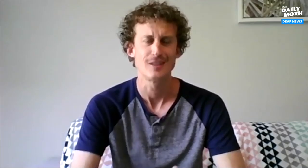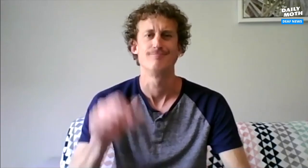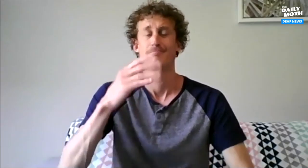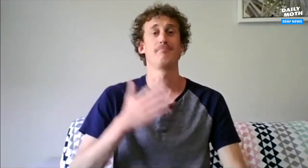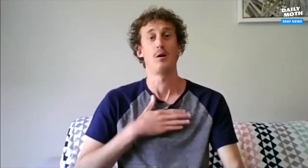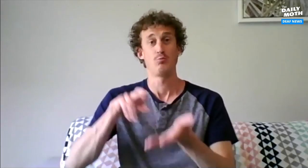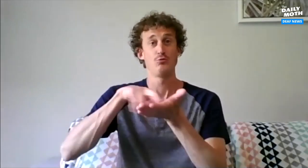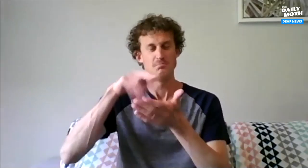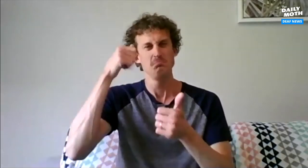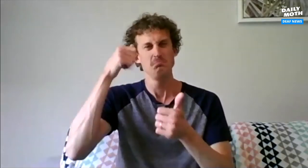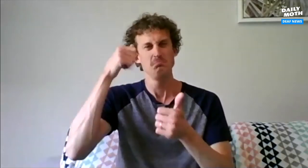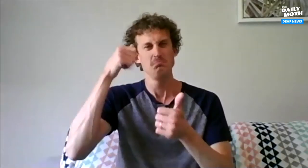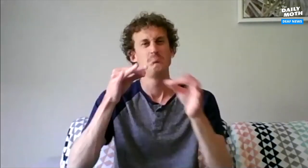Yeah, my field, if you remember,